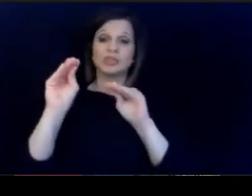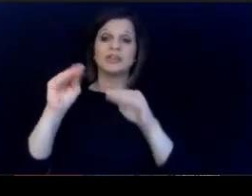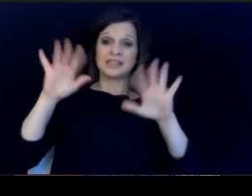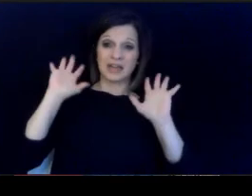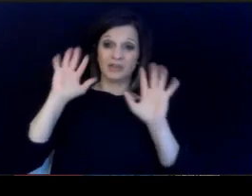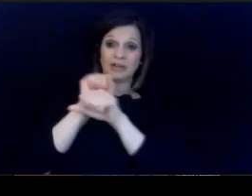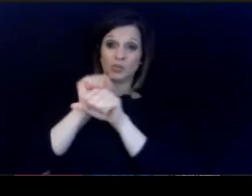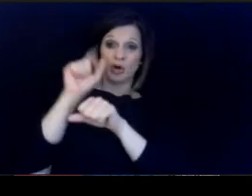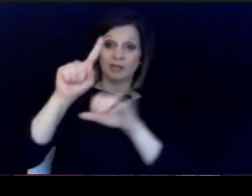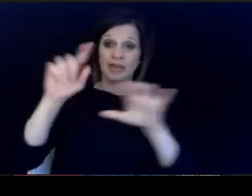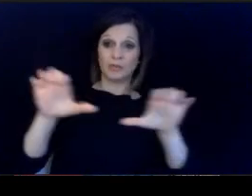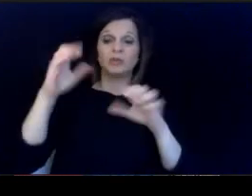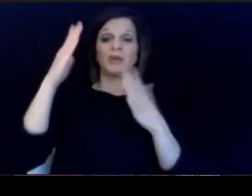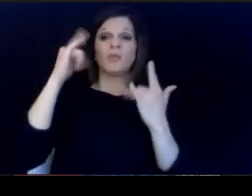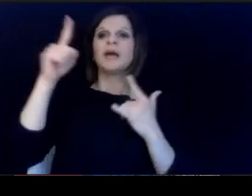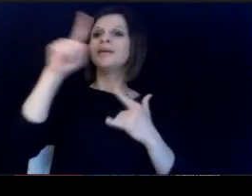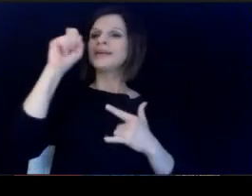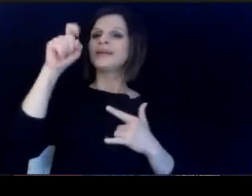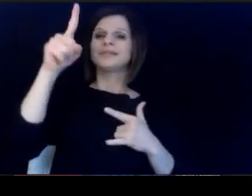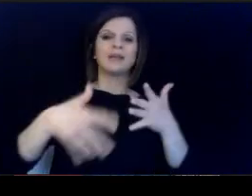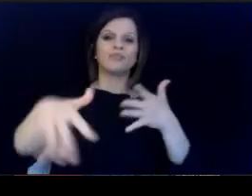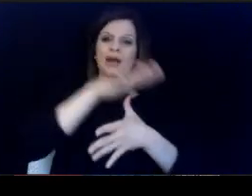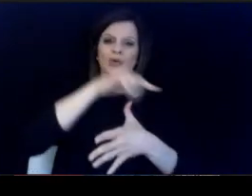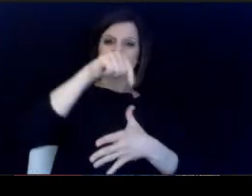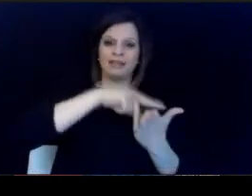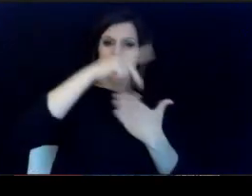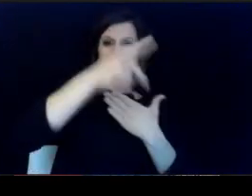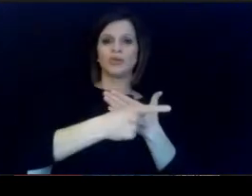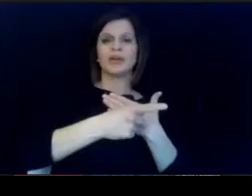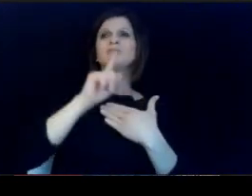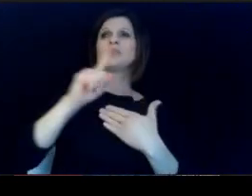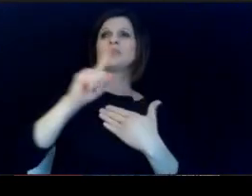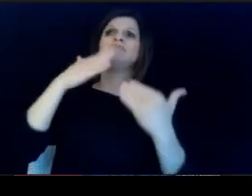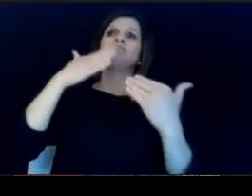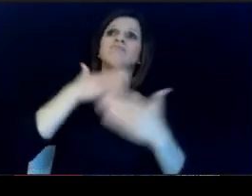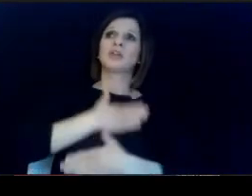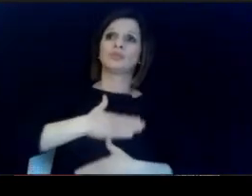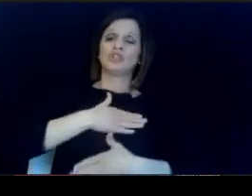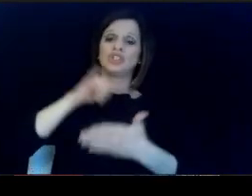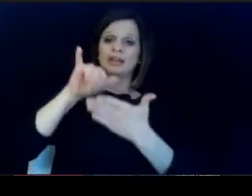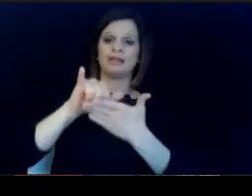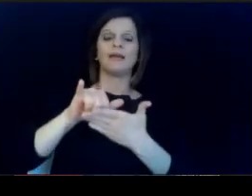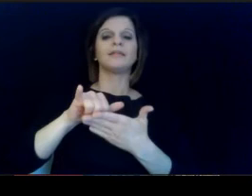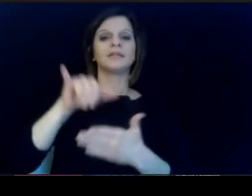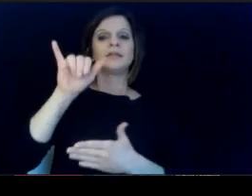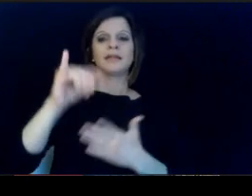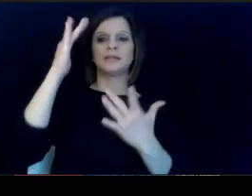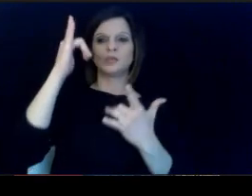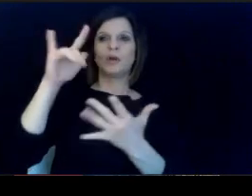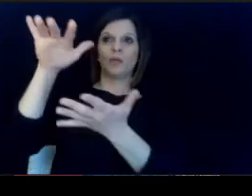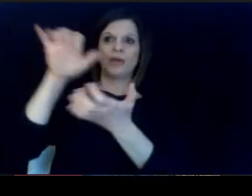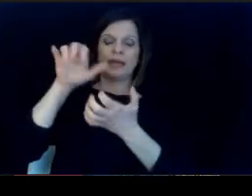that they were doing because they prioritize this program. and we appreciate that. So that is the source of those funds and we. appreciate them.